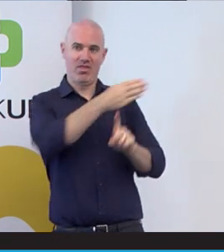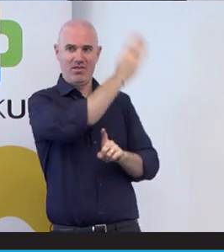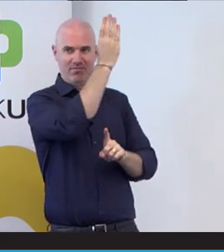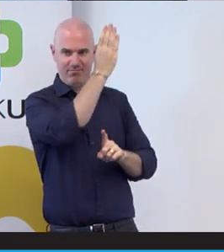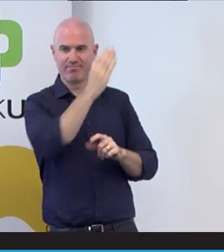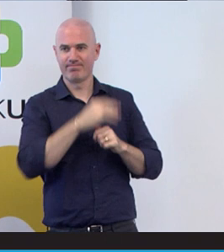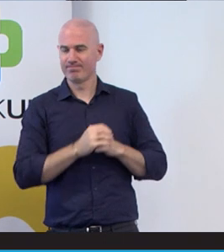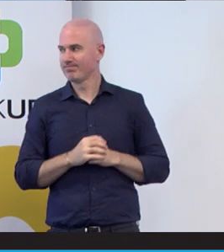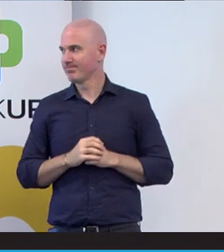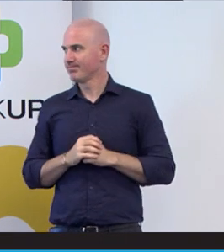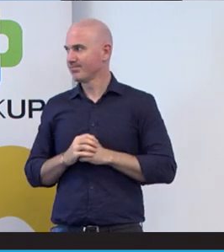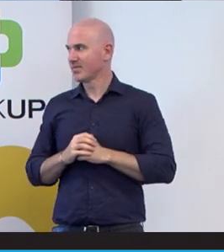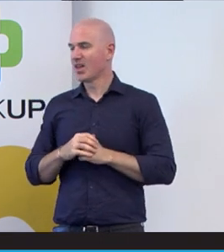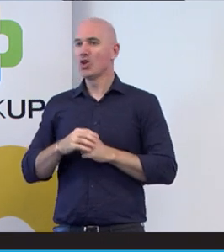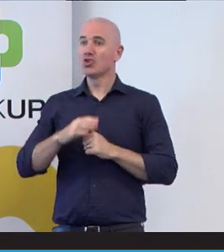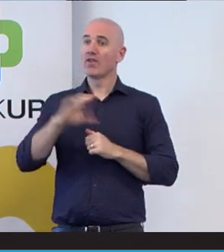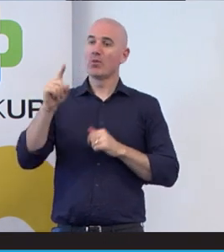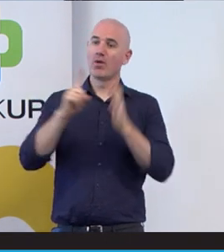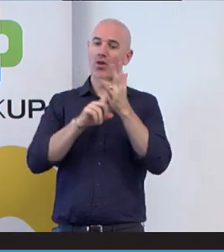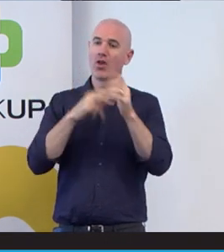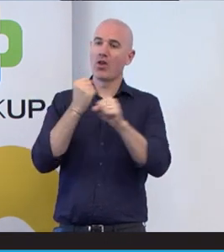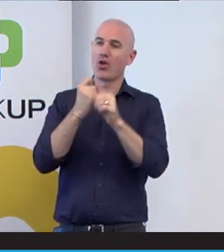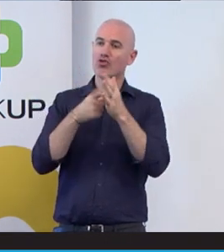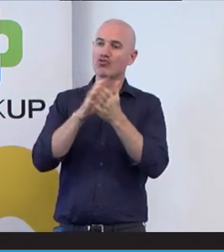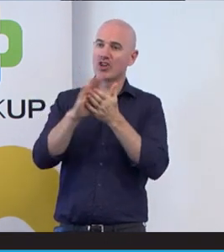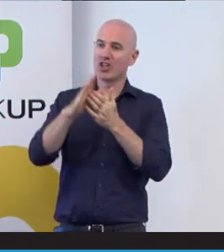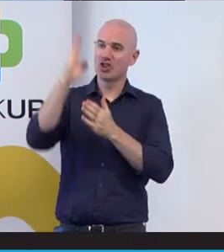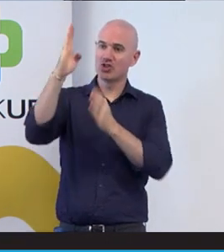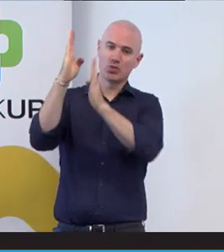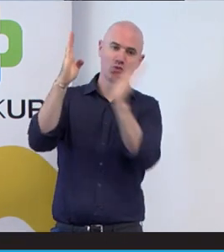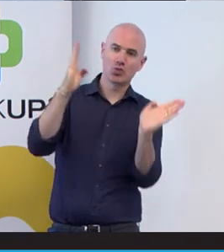and it’s between Charleville and Longreach. It’s my Aboriginal tribe, I'm very passionate